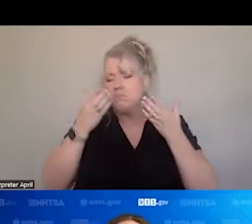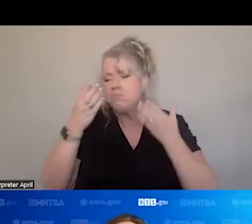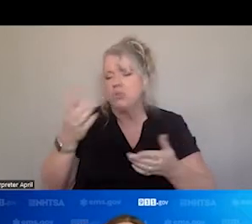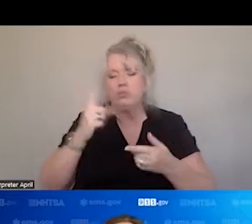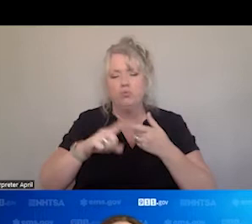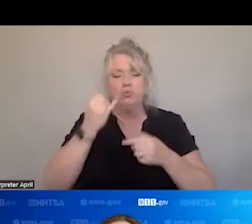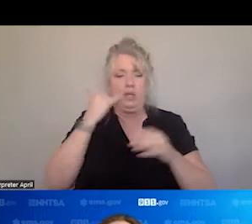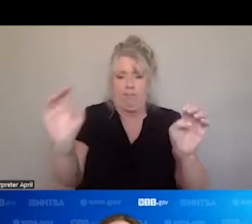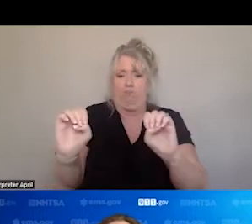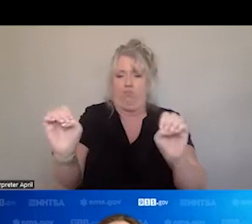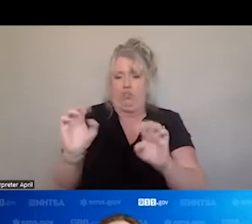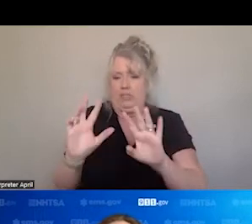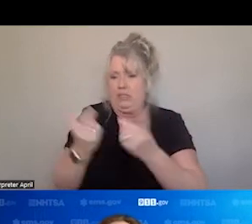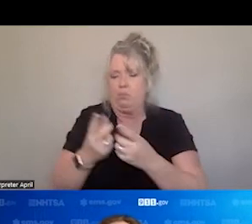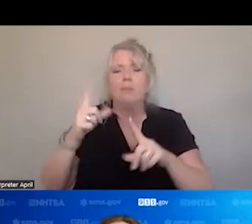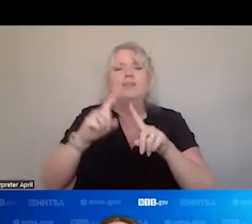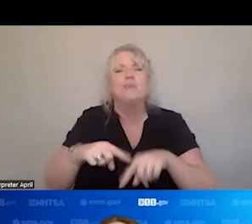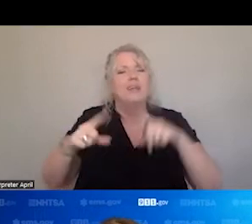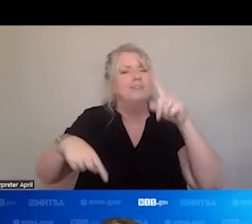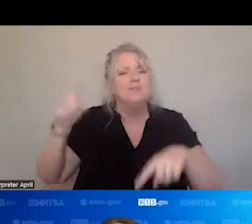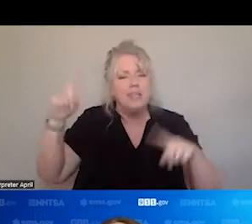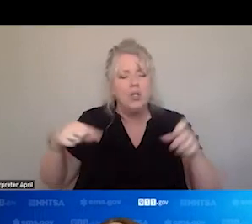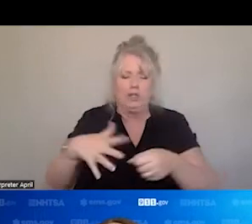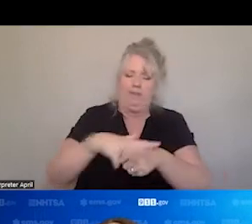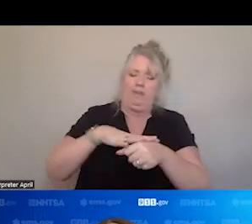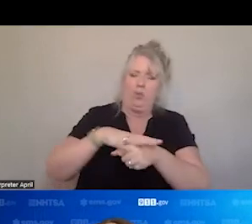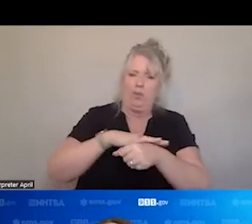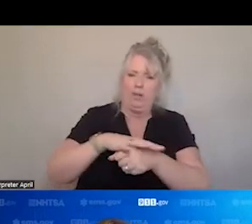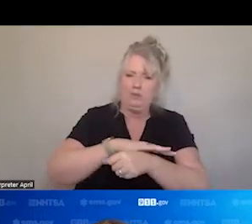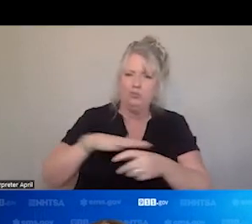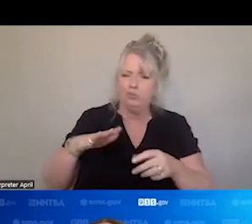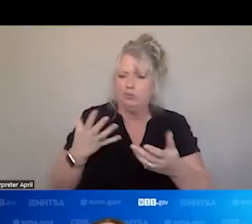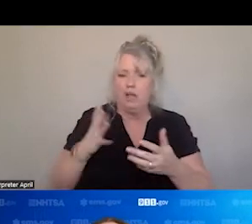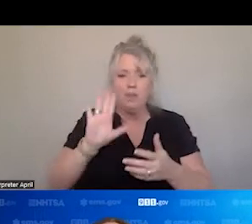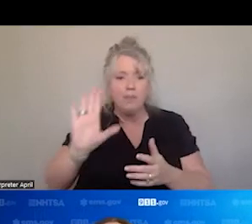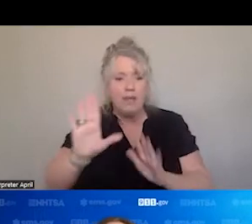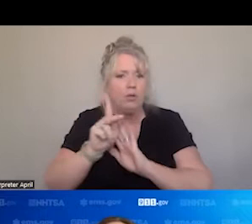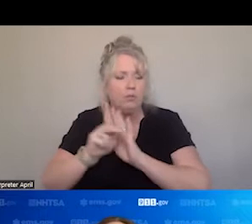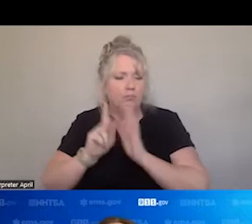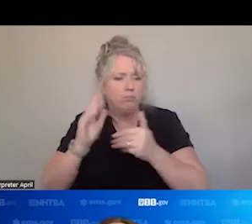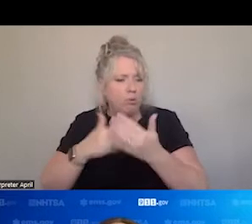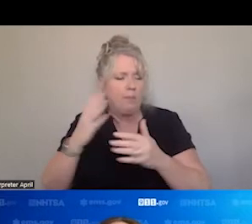AND IT REALLY VARIES AND DEPENDS ON THE LOCATION. THEIR PROTOCOLS. AND HOW THEIR SYSTEM IS DESIGNED.